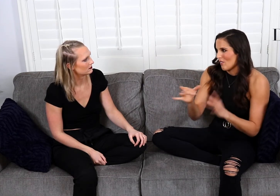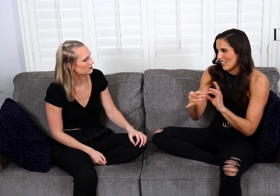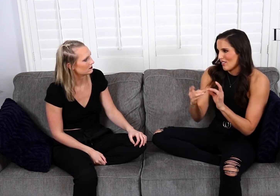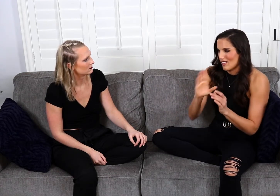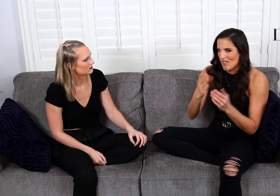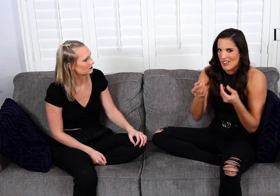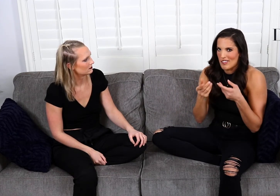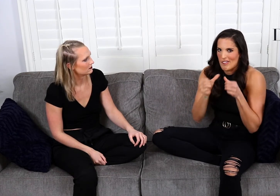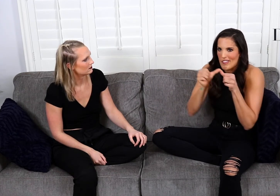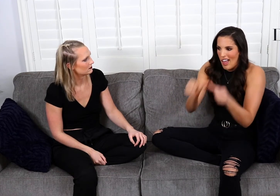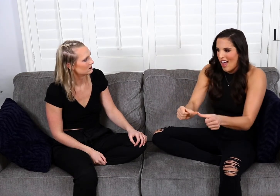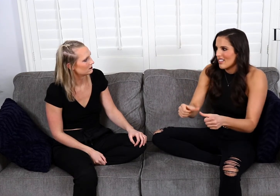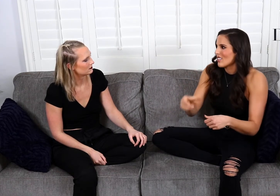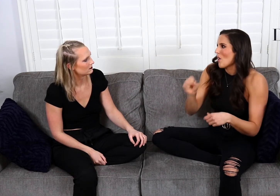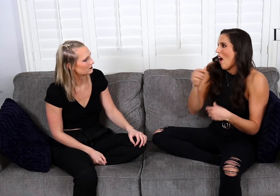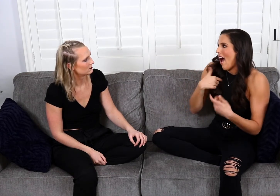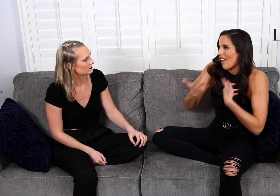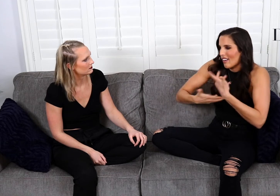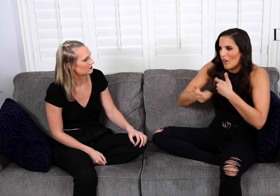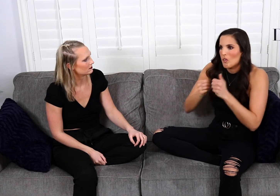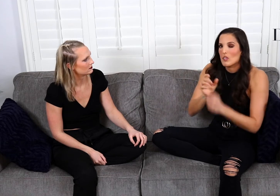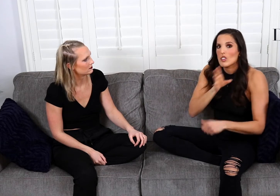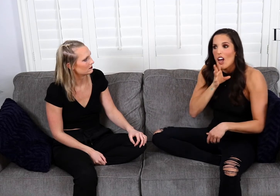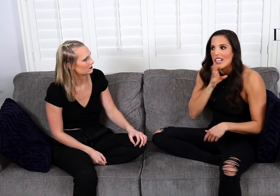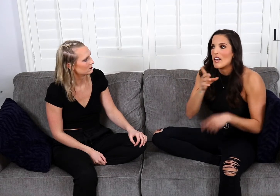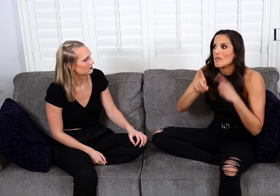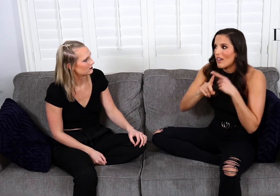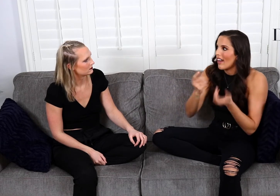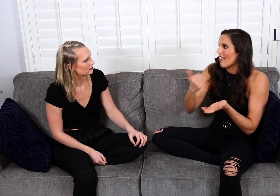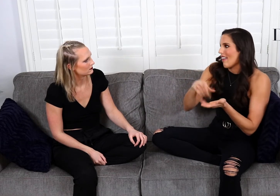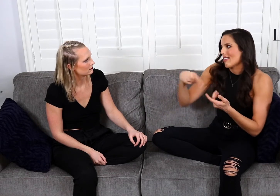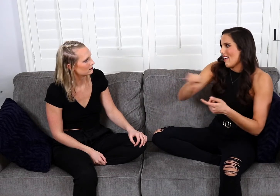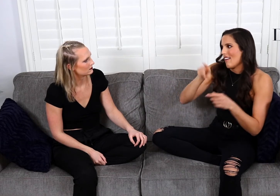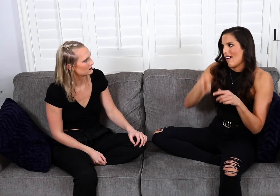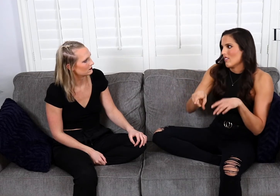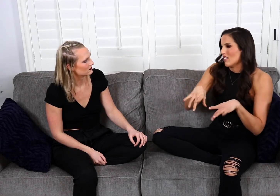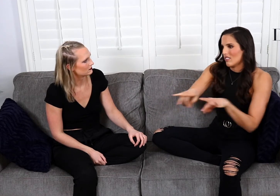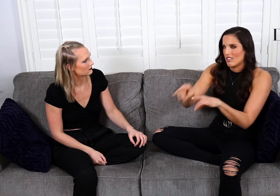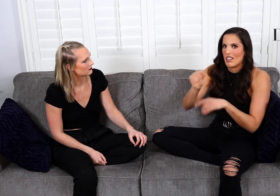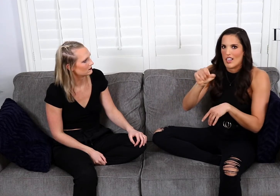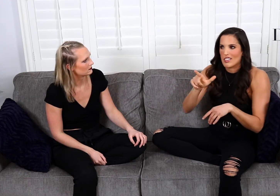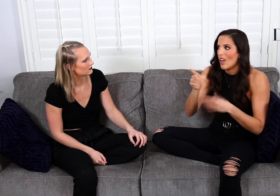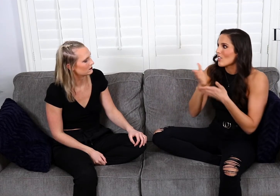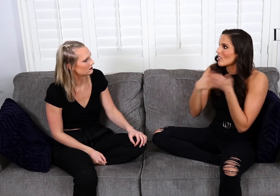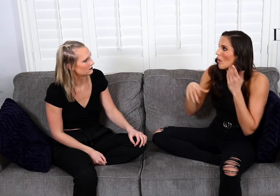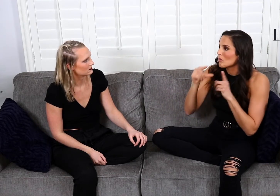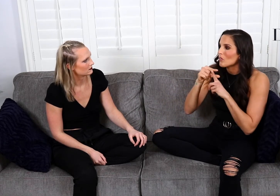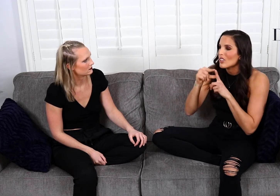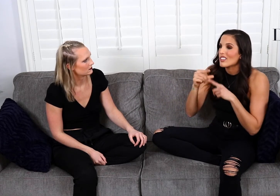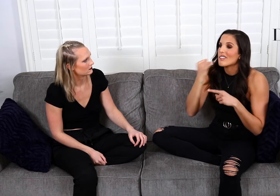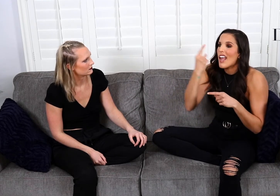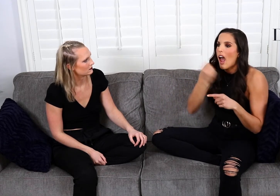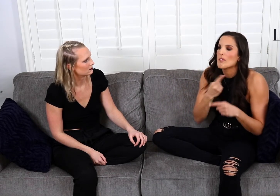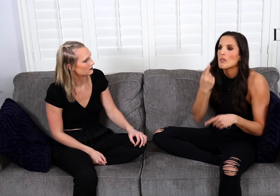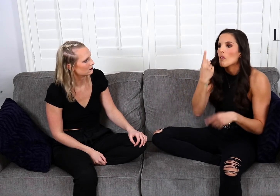move on and those relationships never last. So I interact with guys by talking, but still, they have to learn Sign Language.